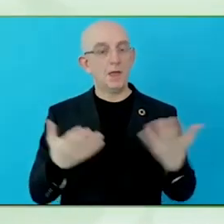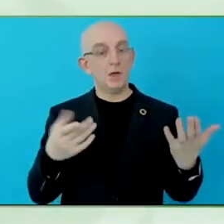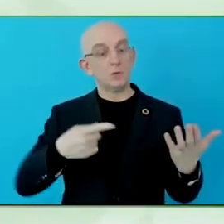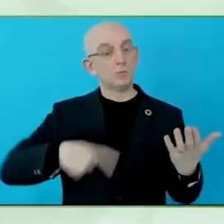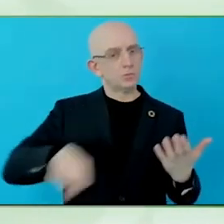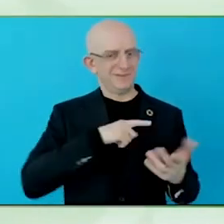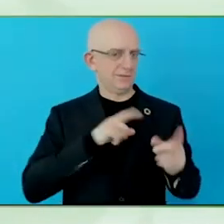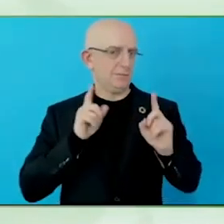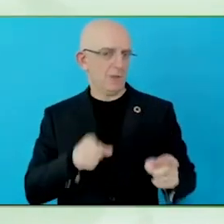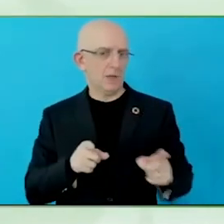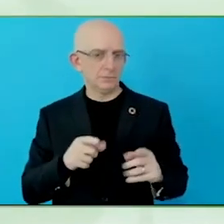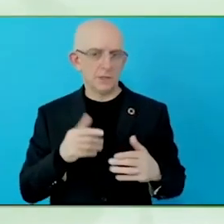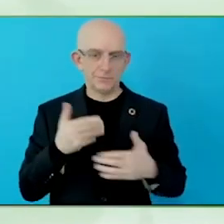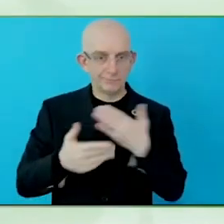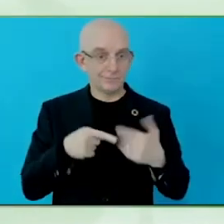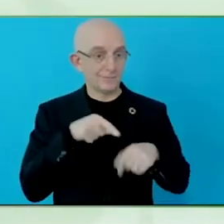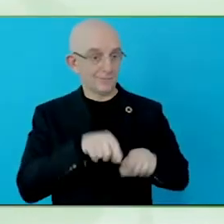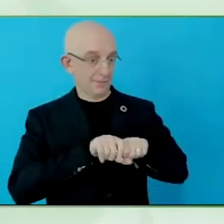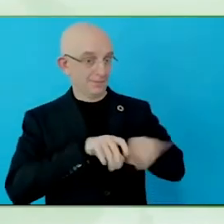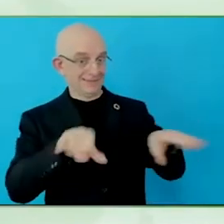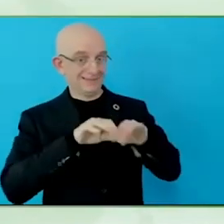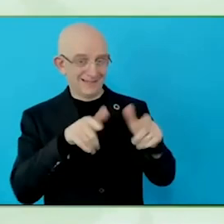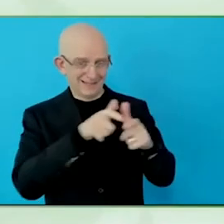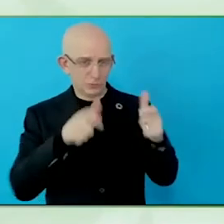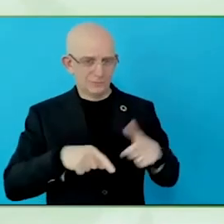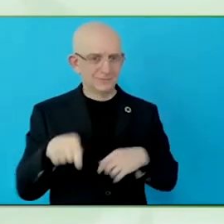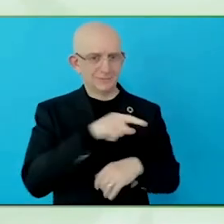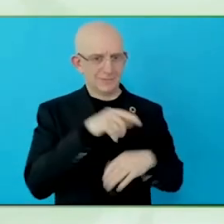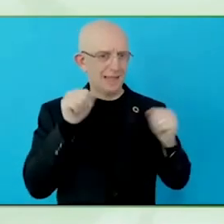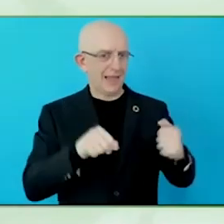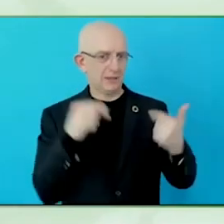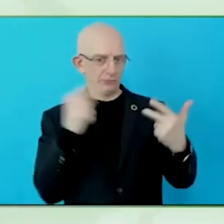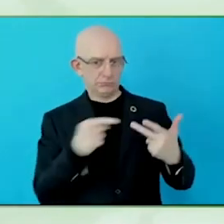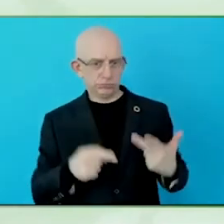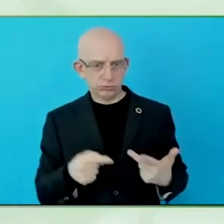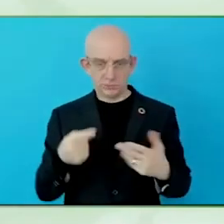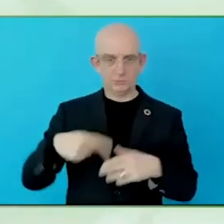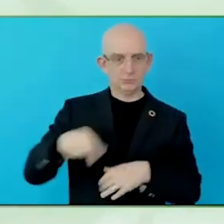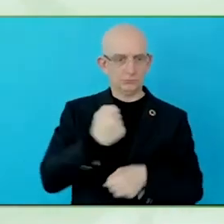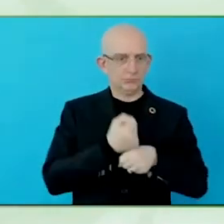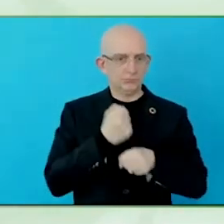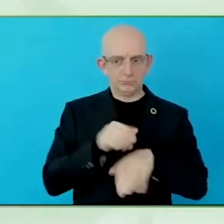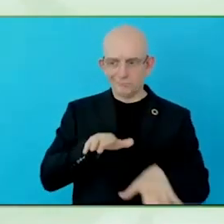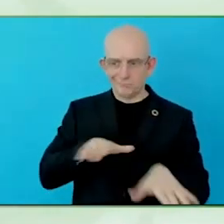programming to production, to dissemination of media content,